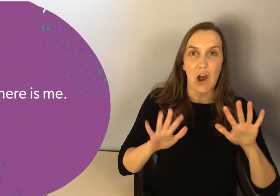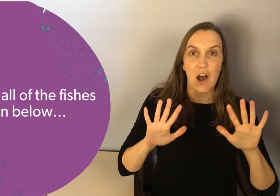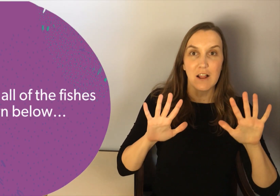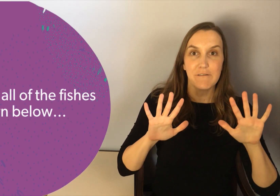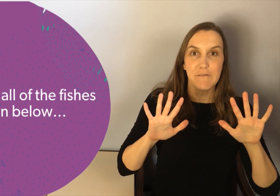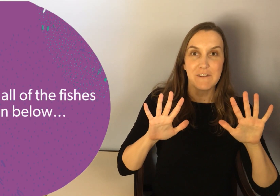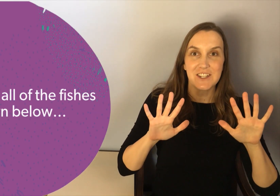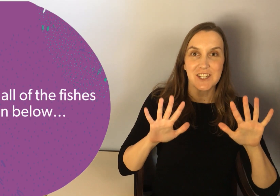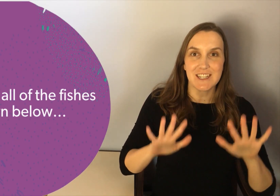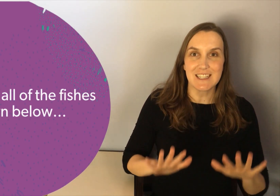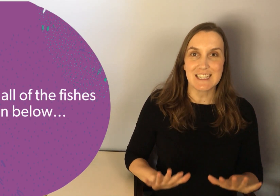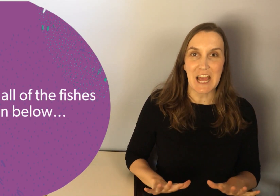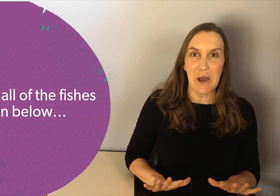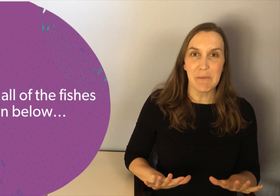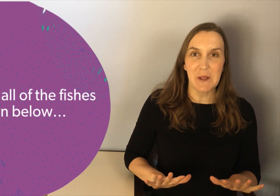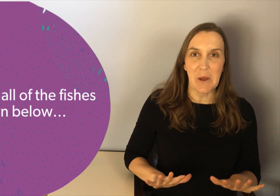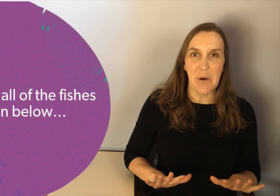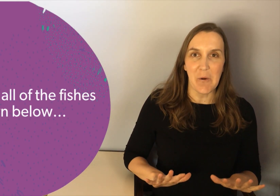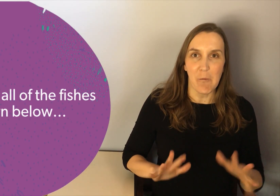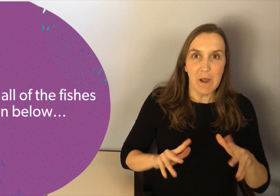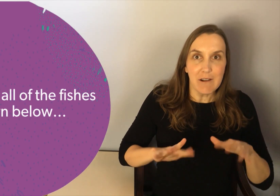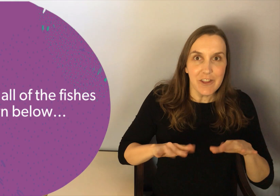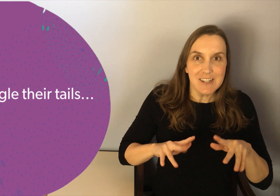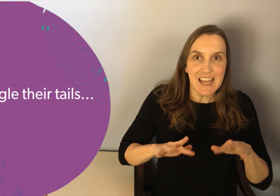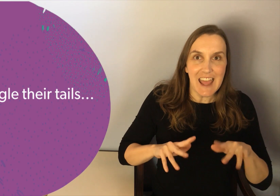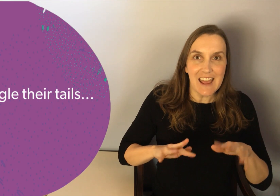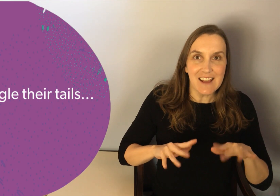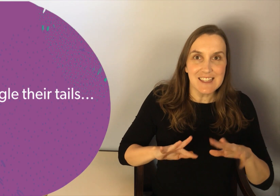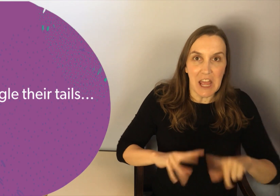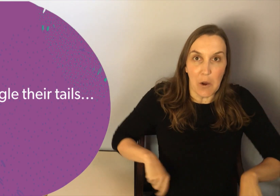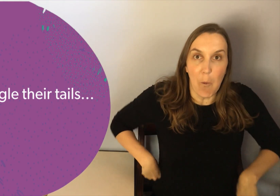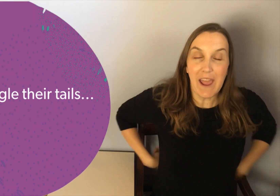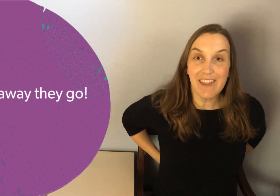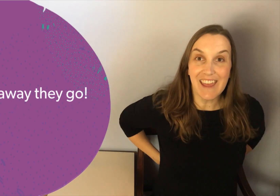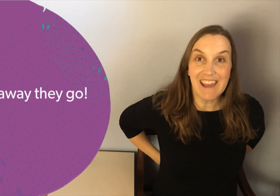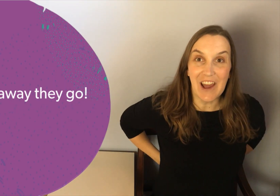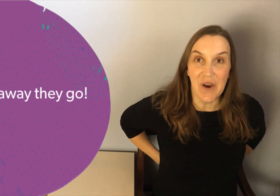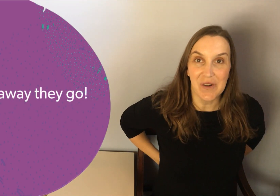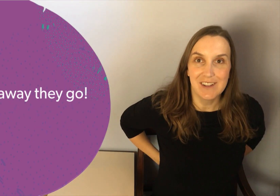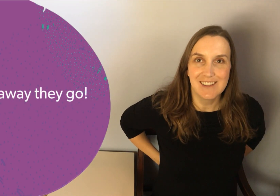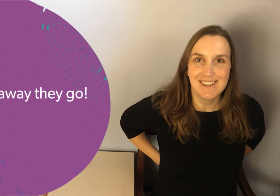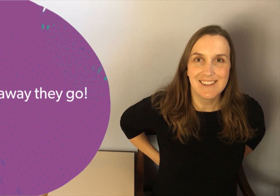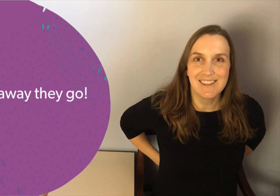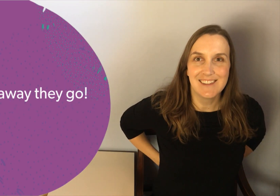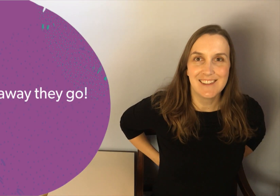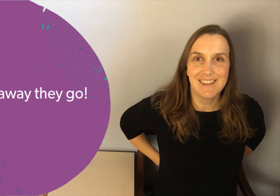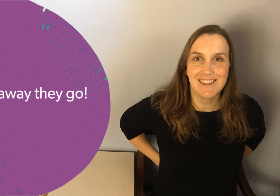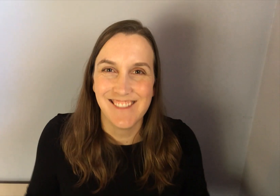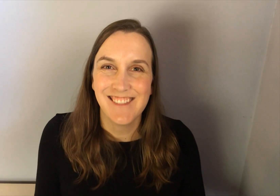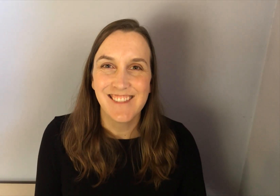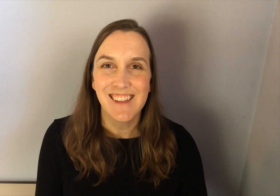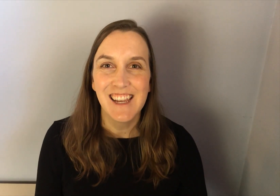And all of the fishes down below... Wiggle their tails... and away they go!